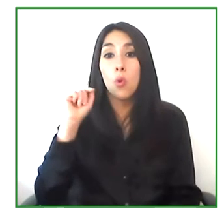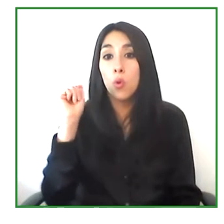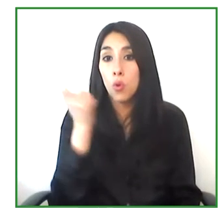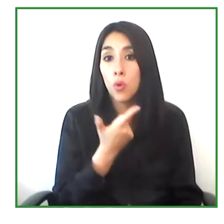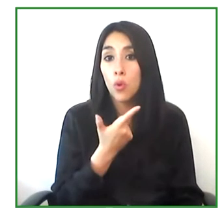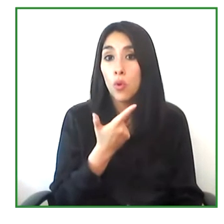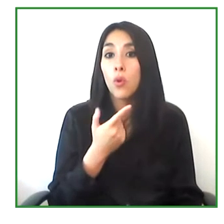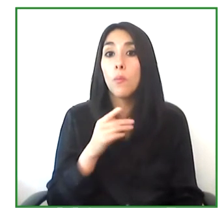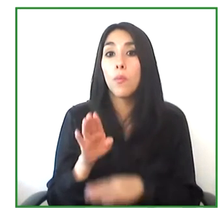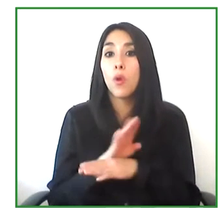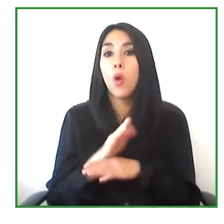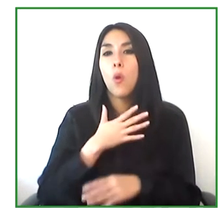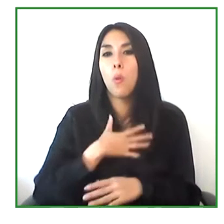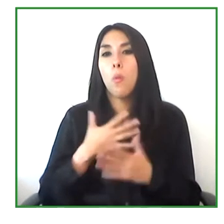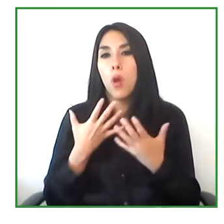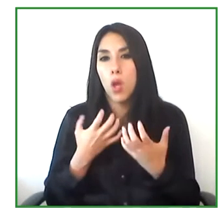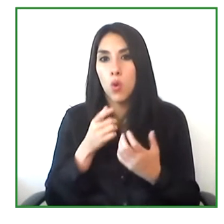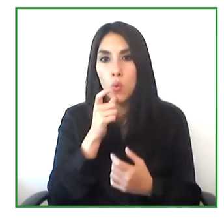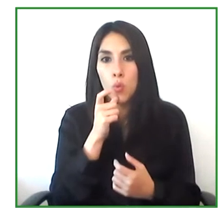who want to achieve better growth's.